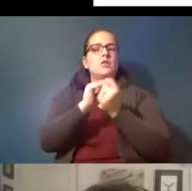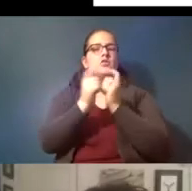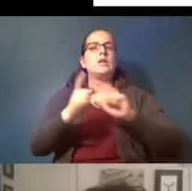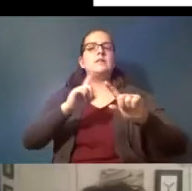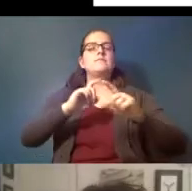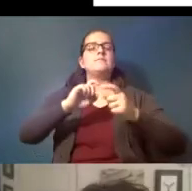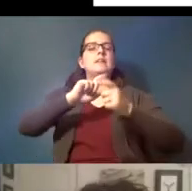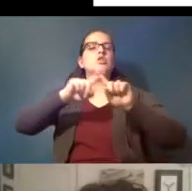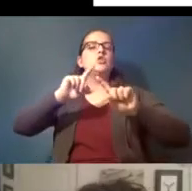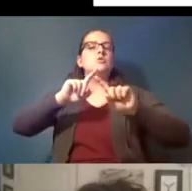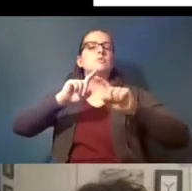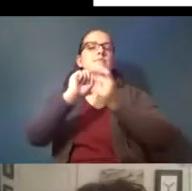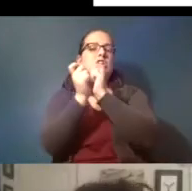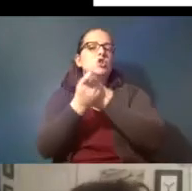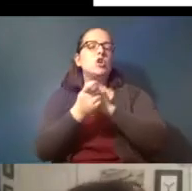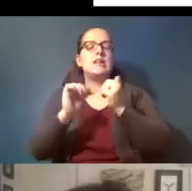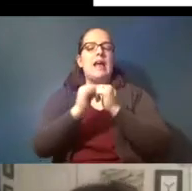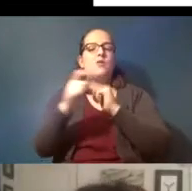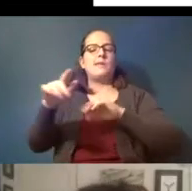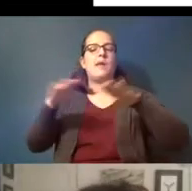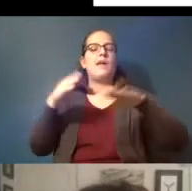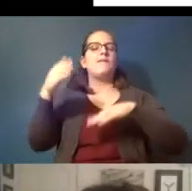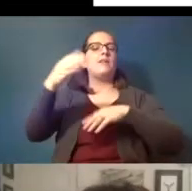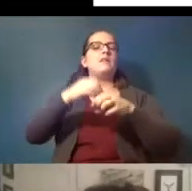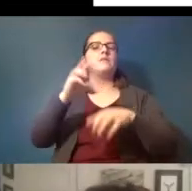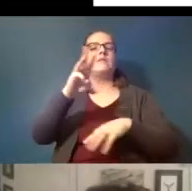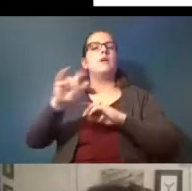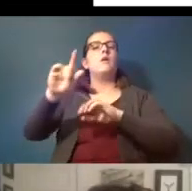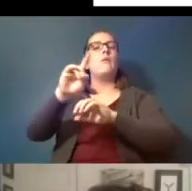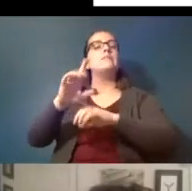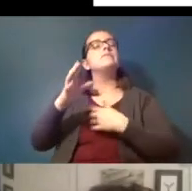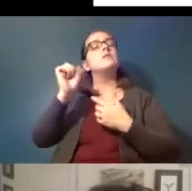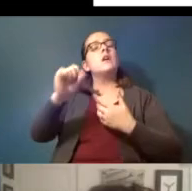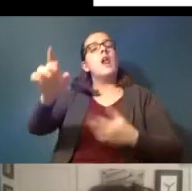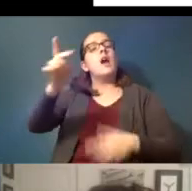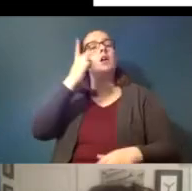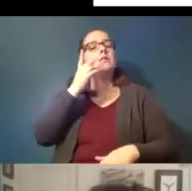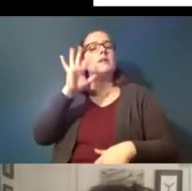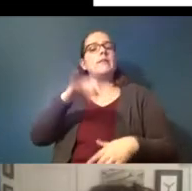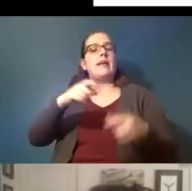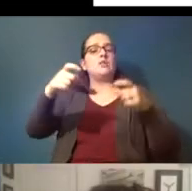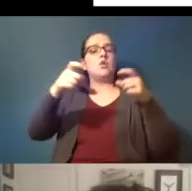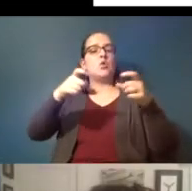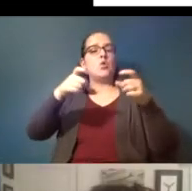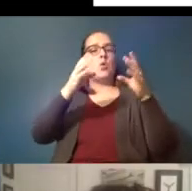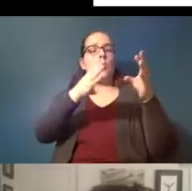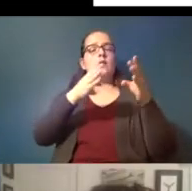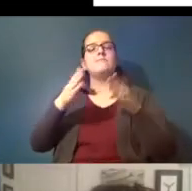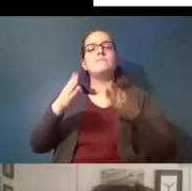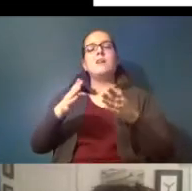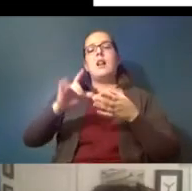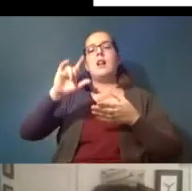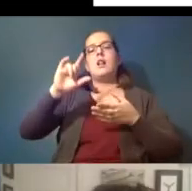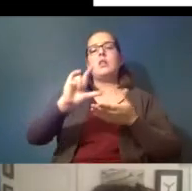they behave in the wild and so you can see this is the control this is a low concentration this